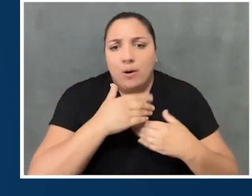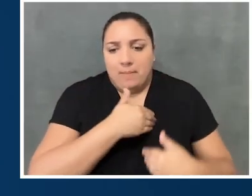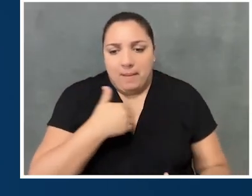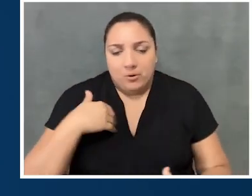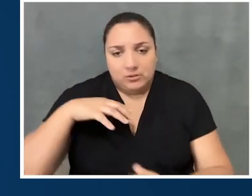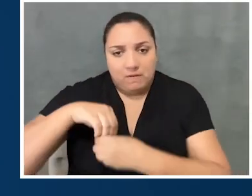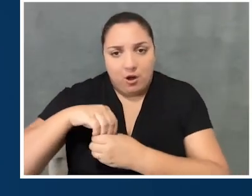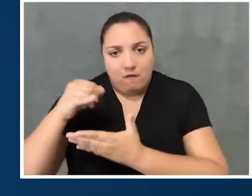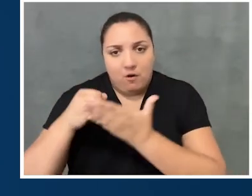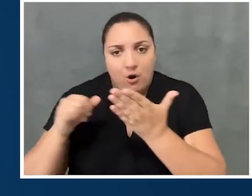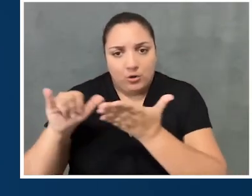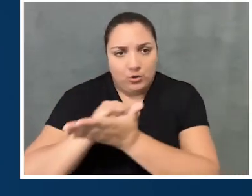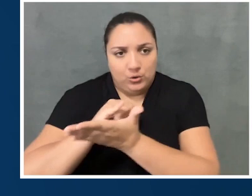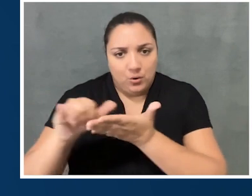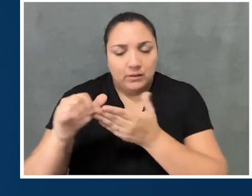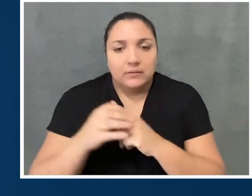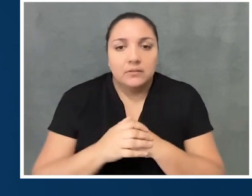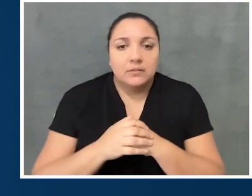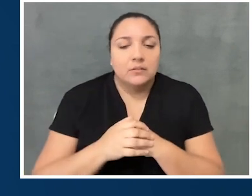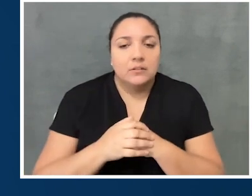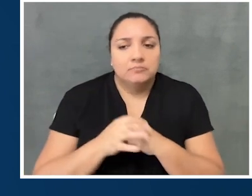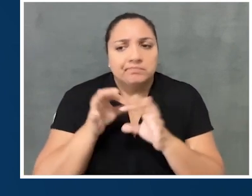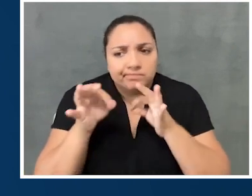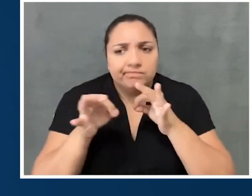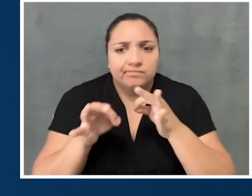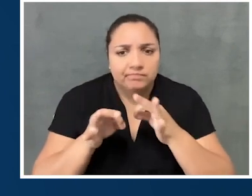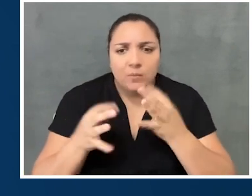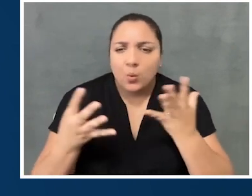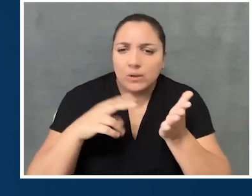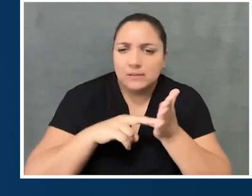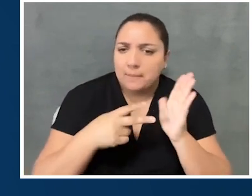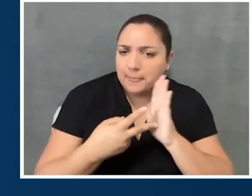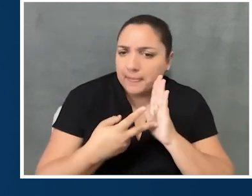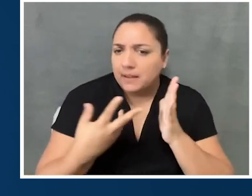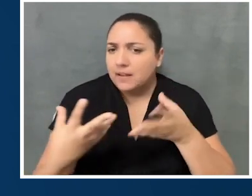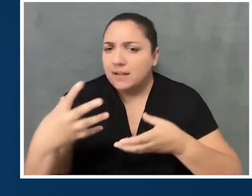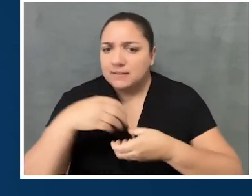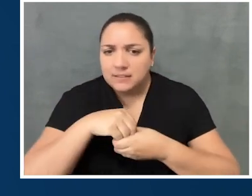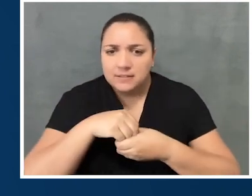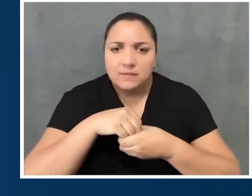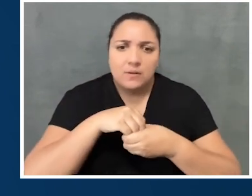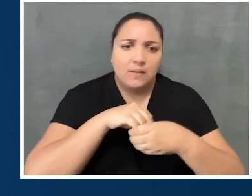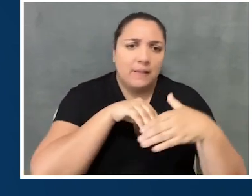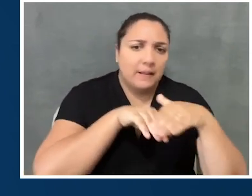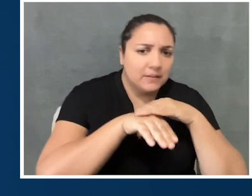of ART New York about what it meant to create accessible and inclusive theater environments,